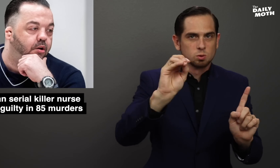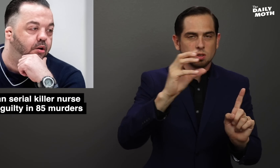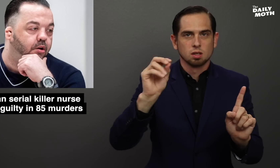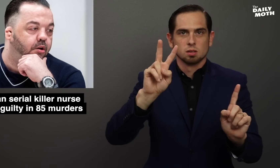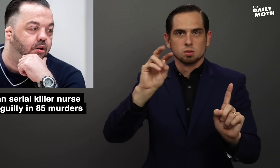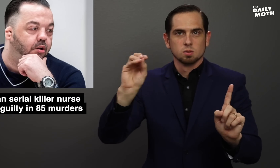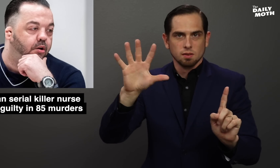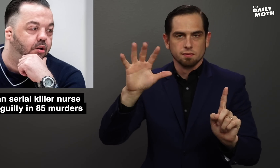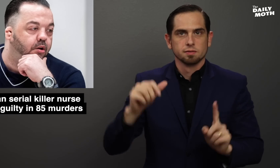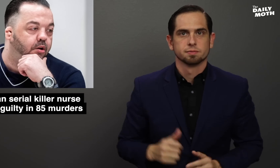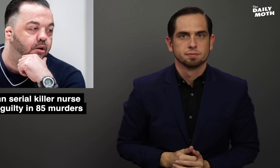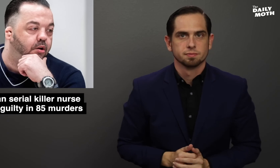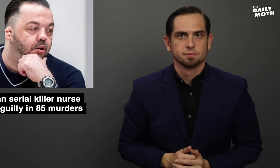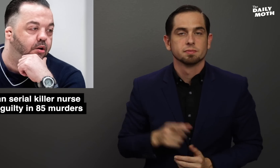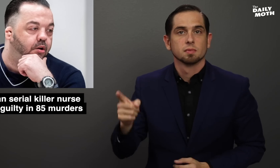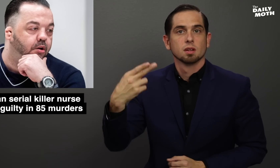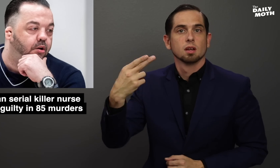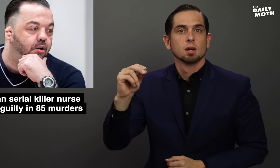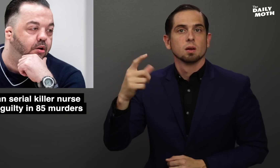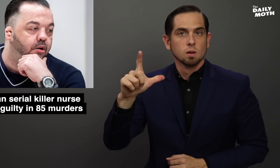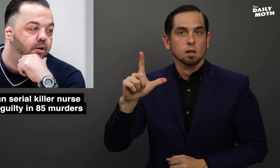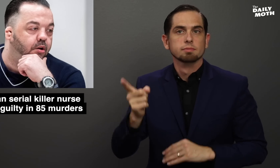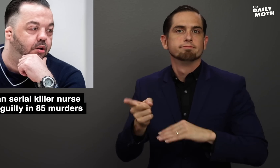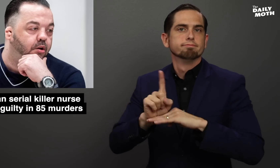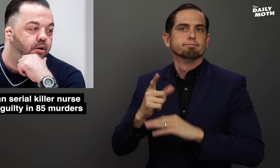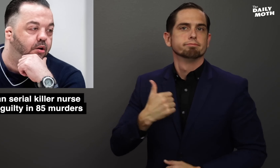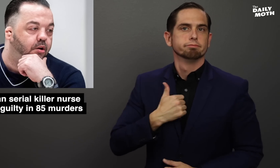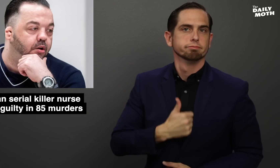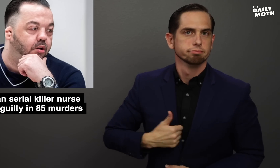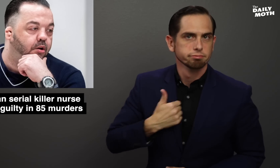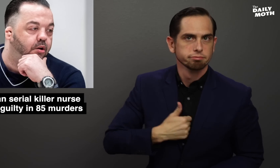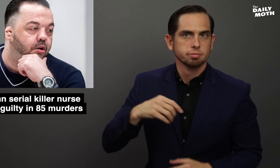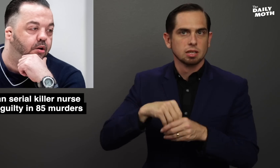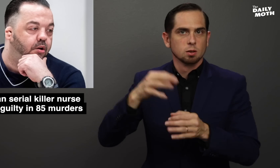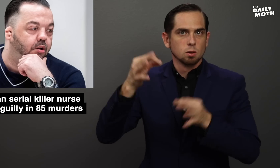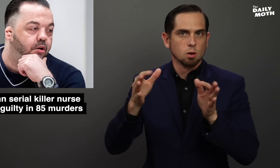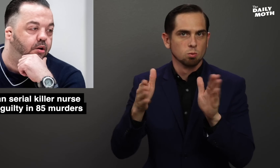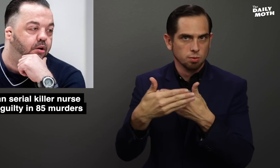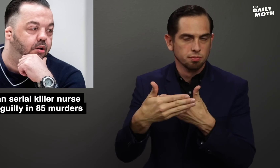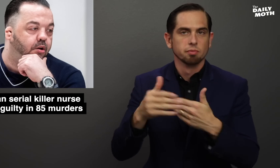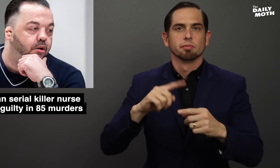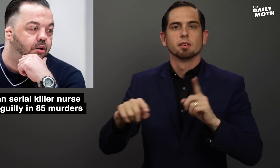between 2000 and 2005. Hogel apologized in the courtroom,